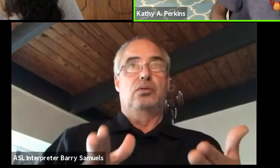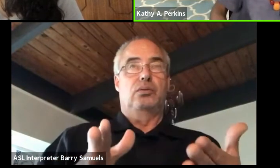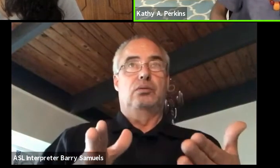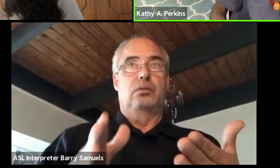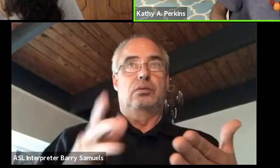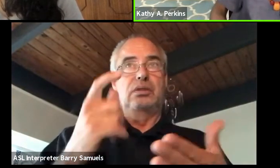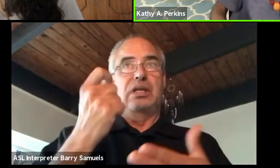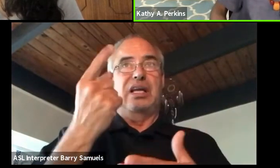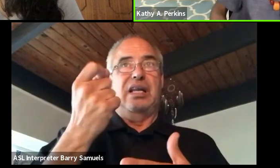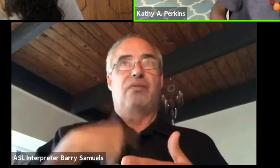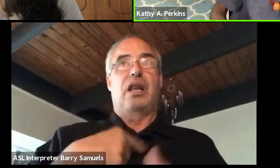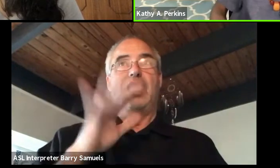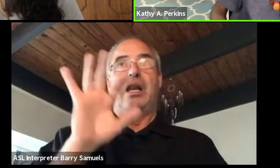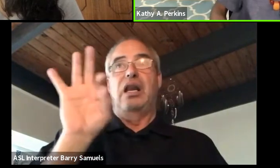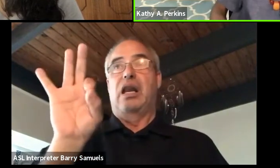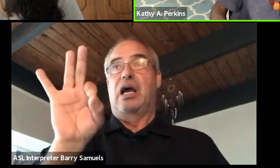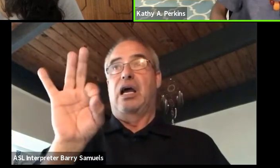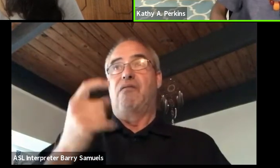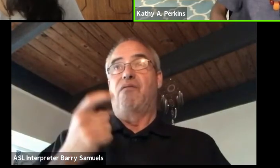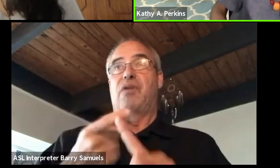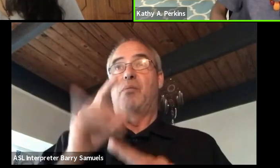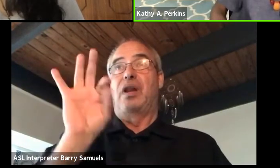nine from nine different countries, the countries that are-